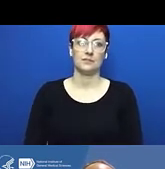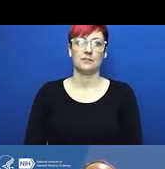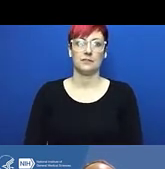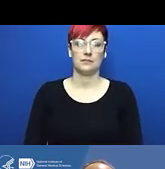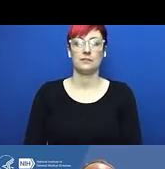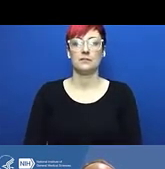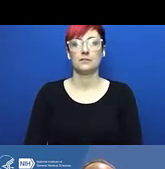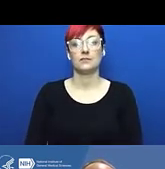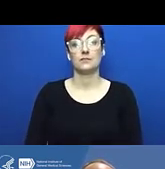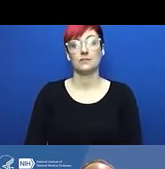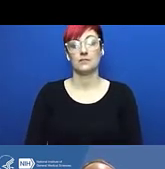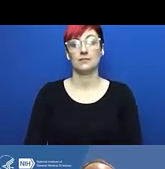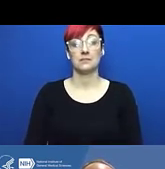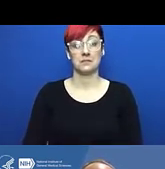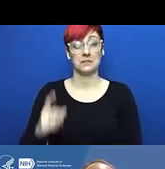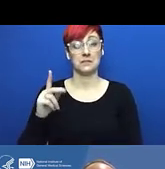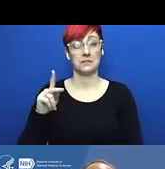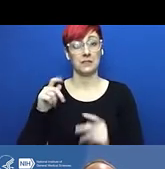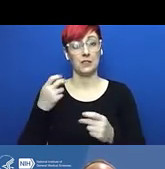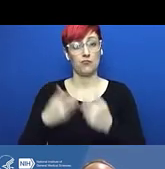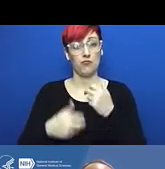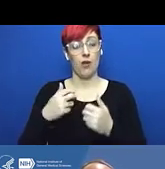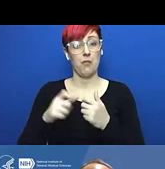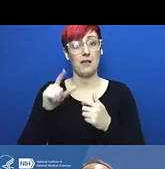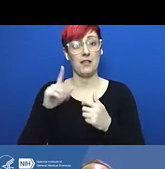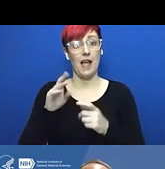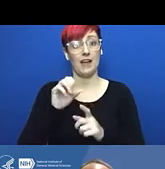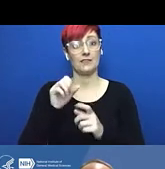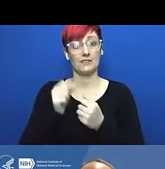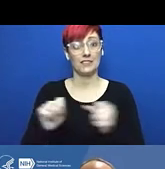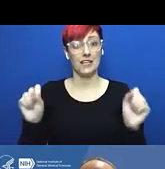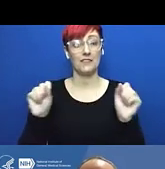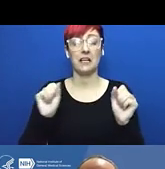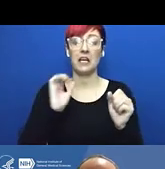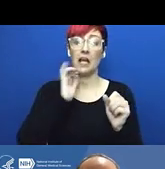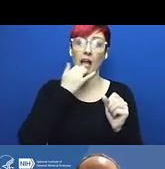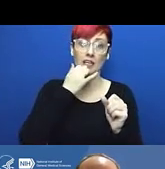to have both of its pressure release valves sealed at some point in the past.